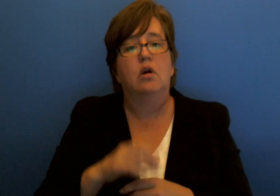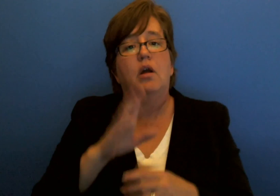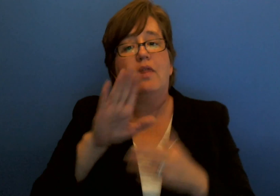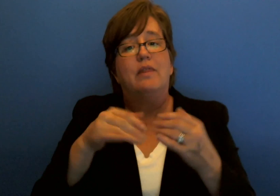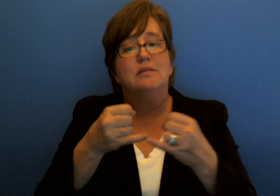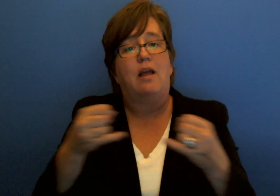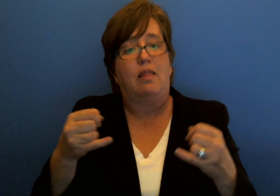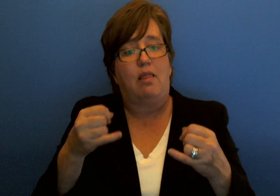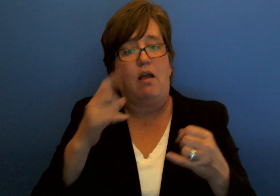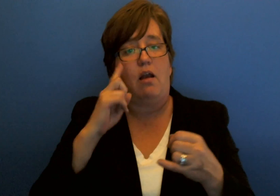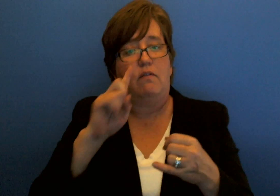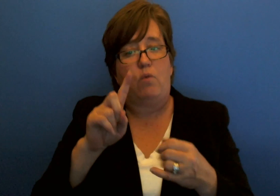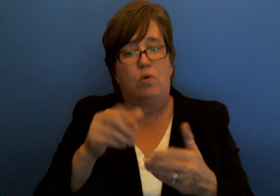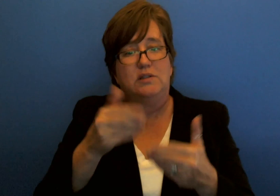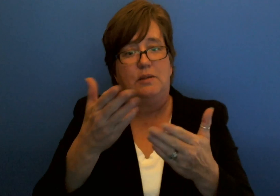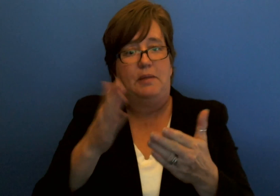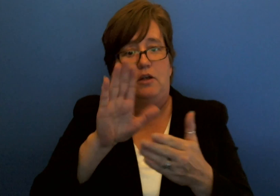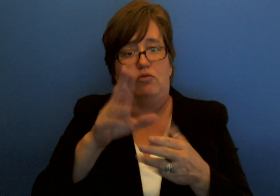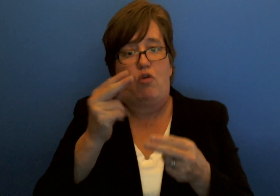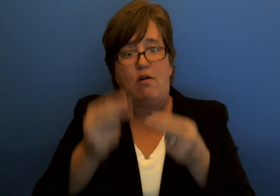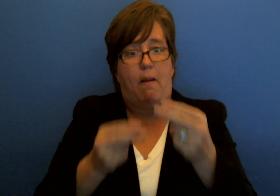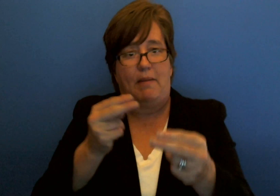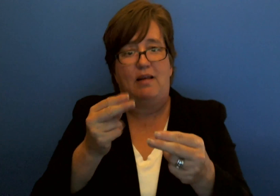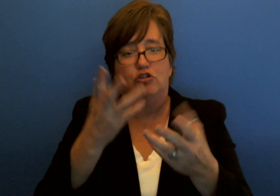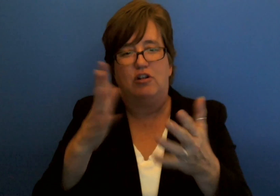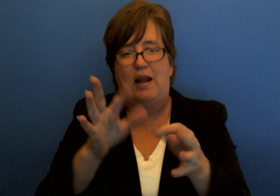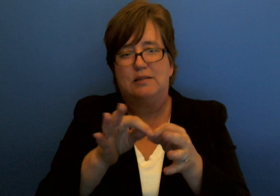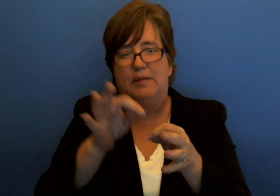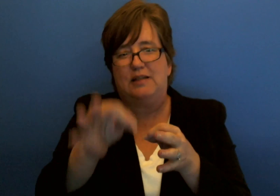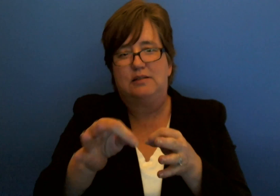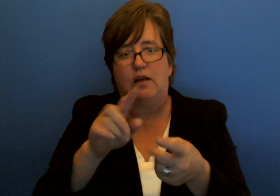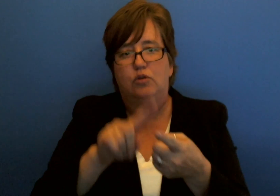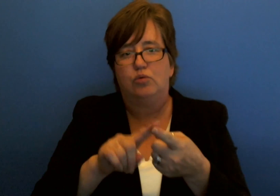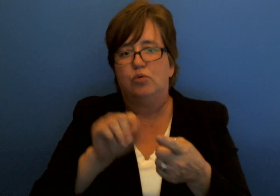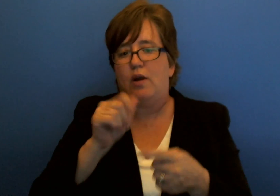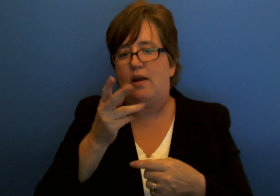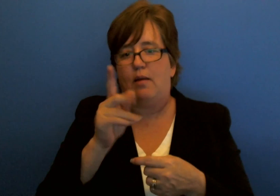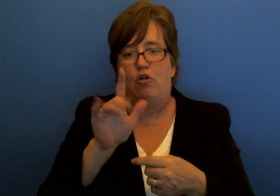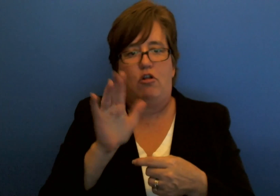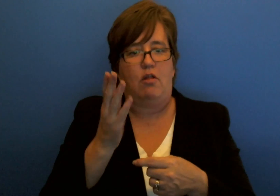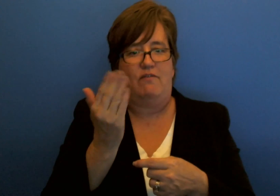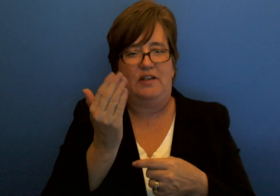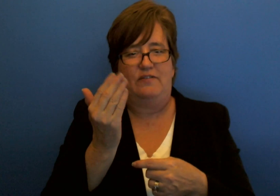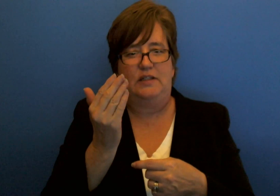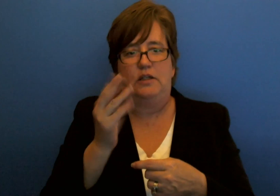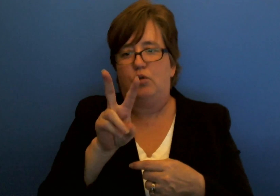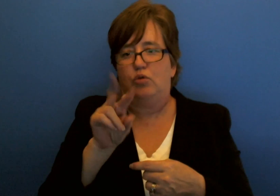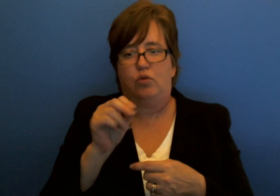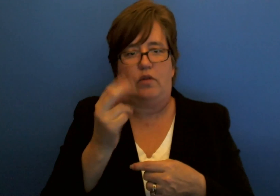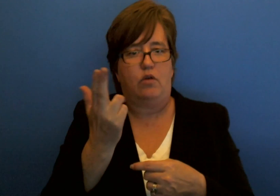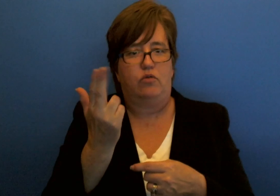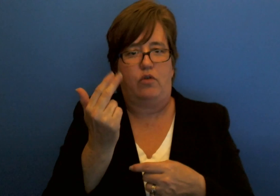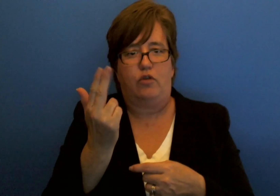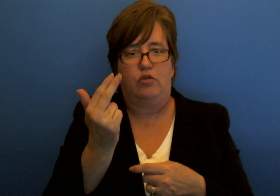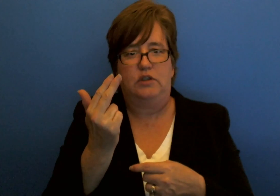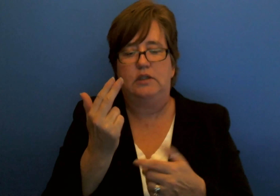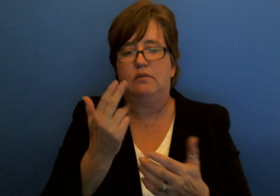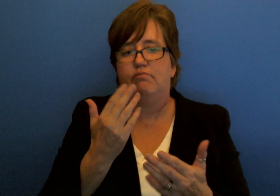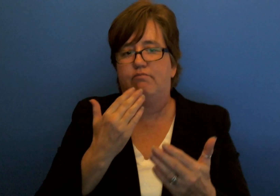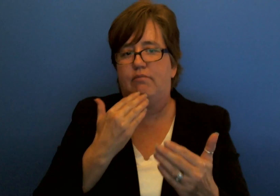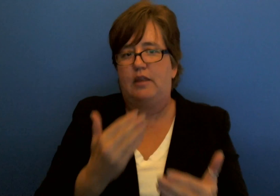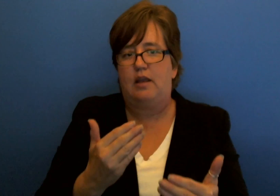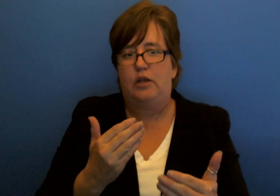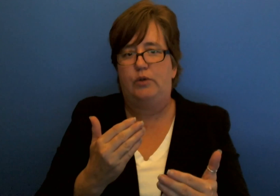The deadline for submitting your nominations has been extended to April 15, 2013. Thank you.